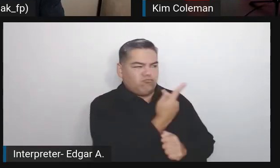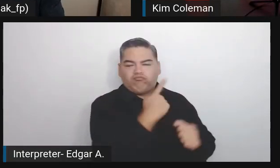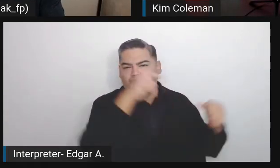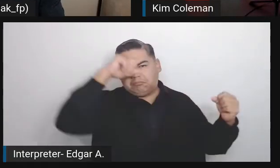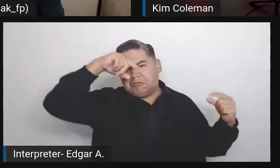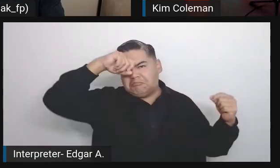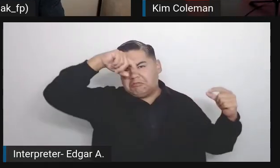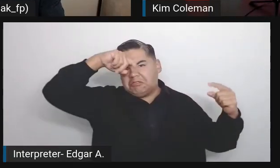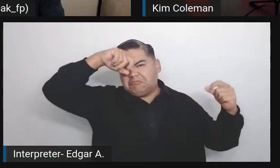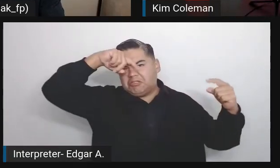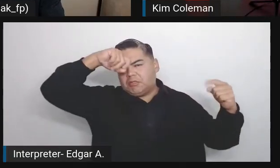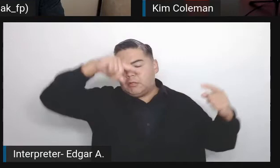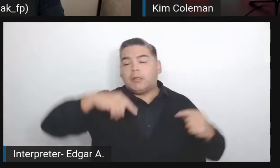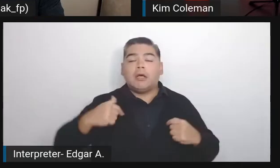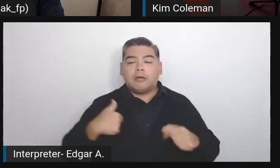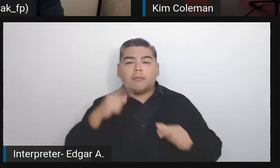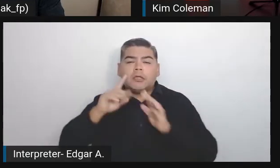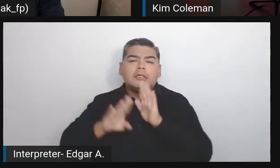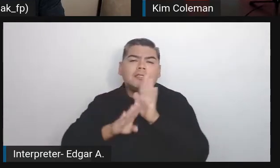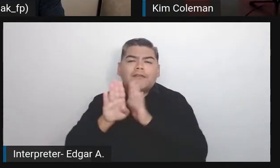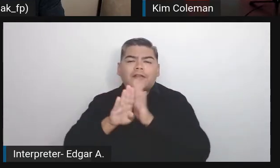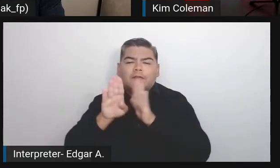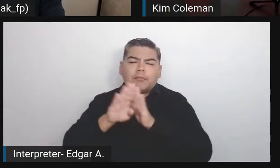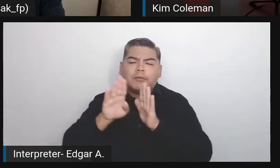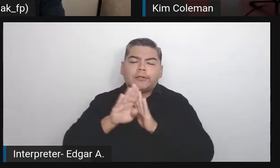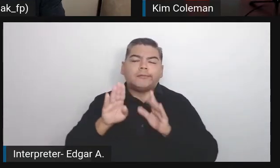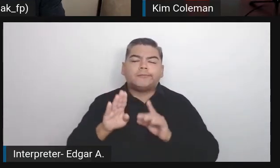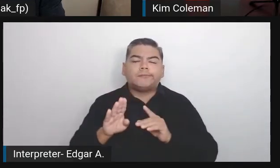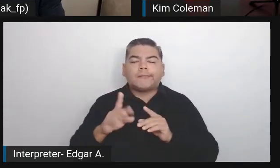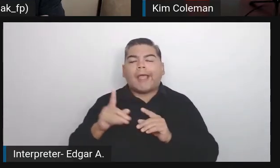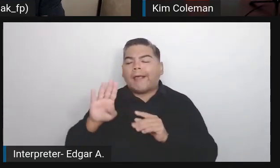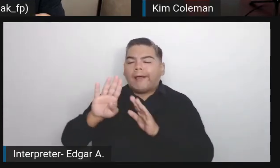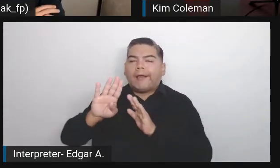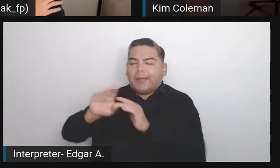and I was mostly a back-end developer, so it was a great combo.